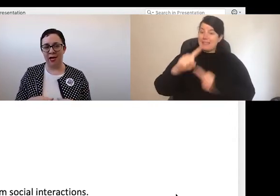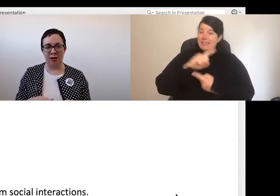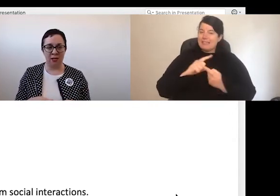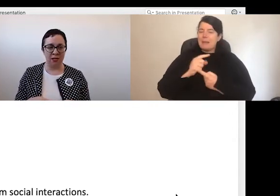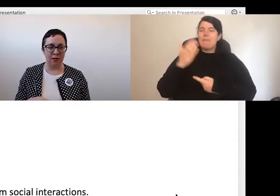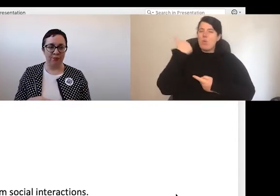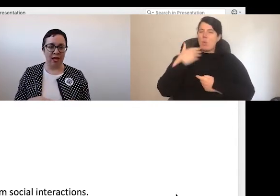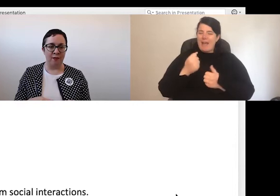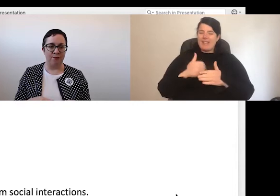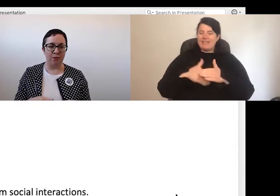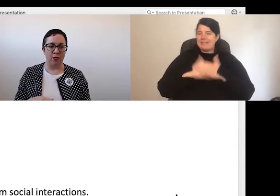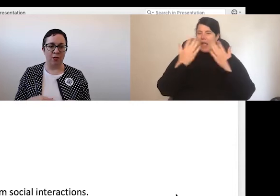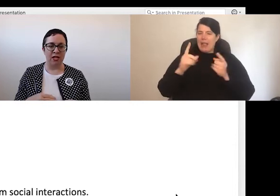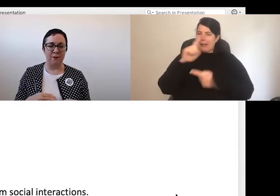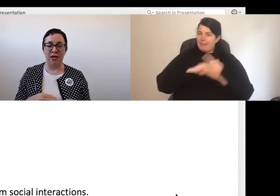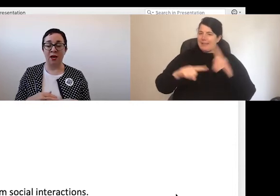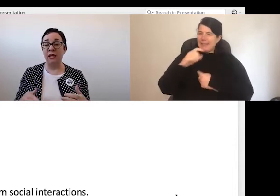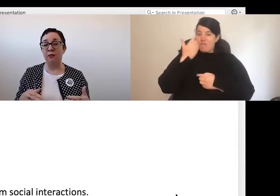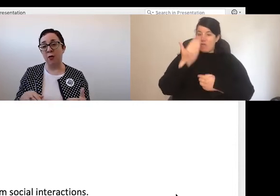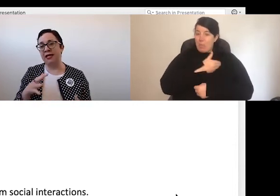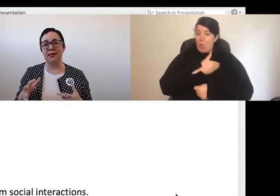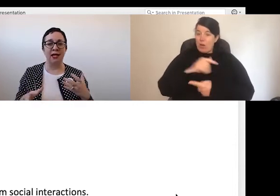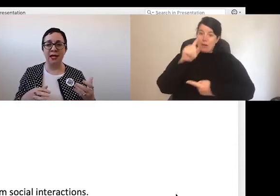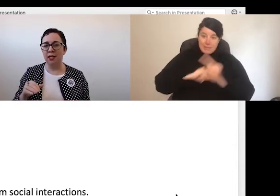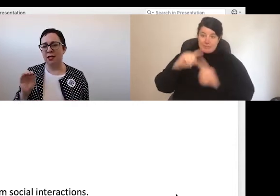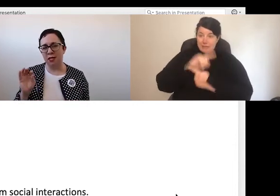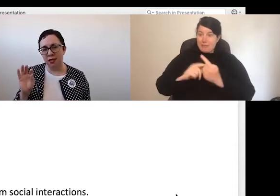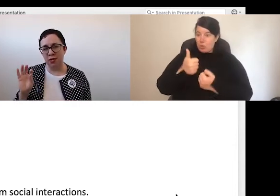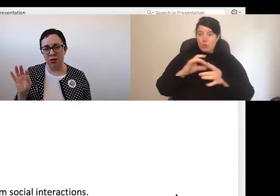calendars which can be a really great way to stay connected and just